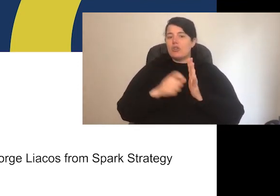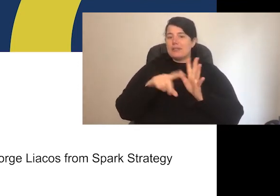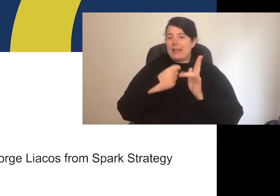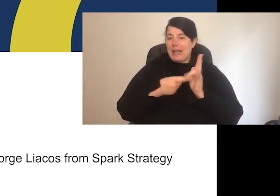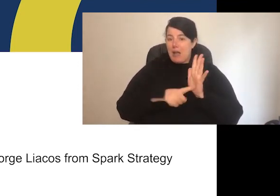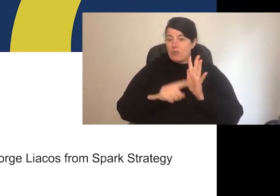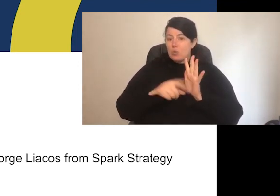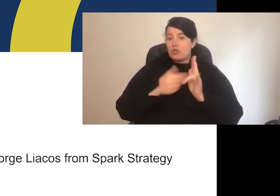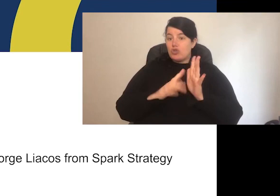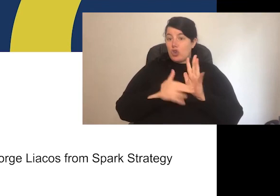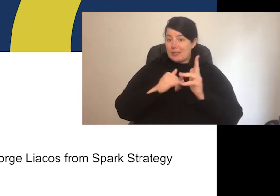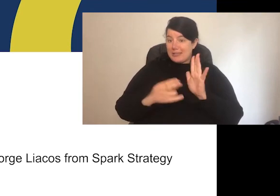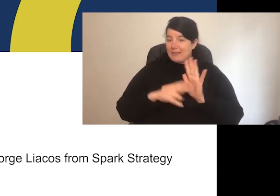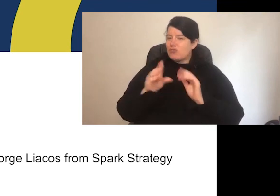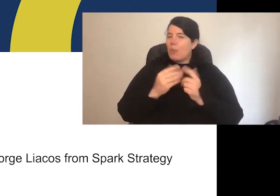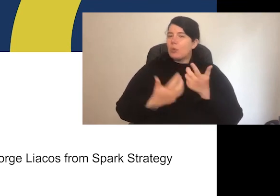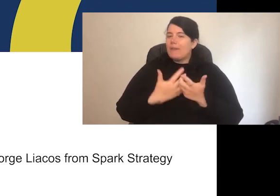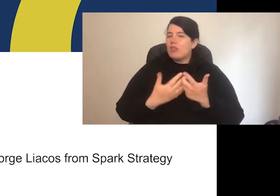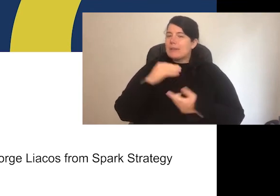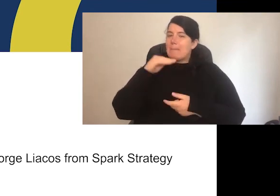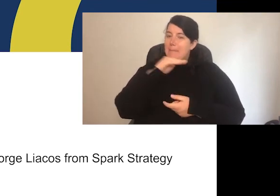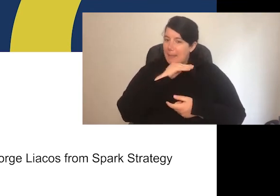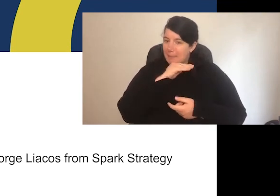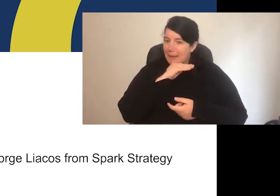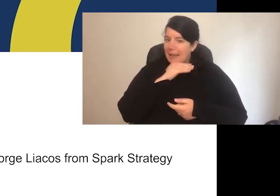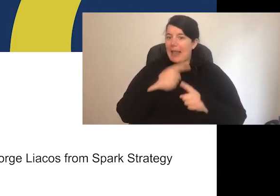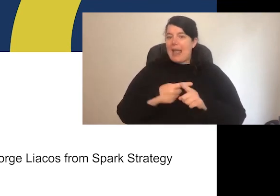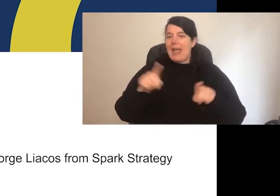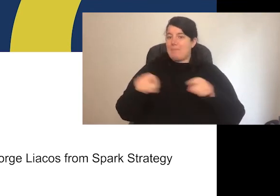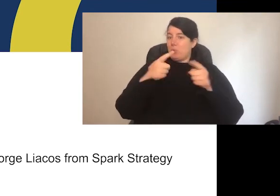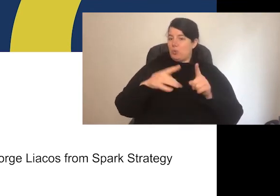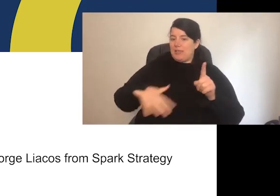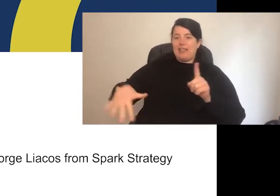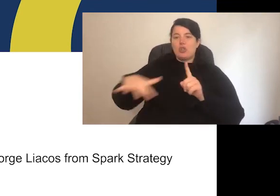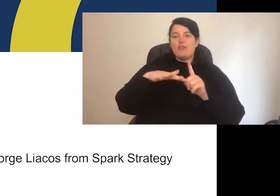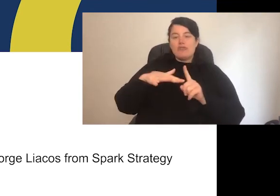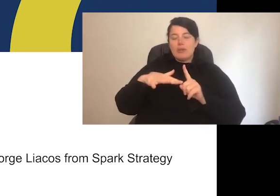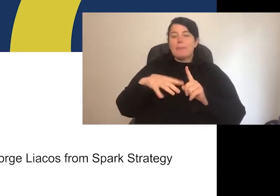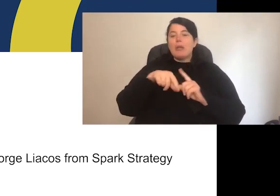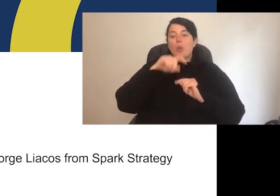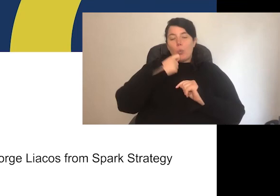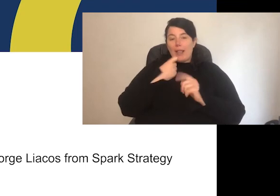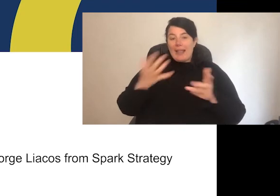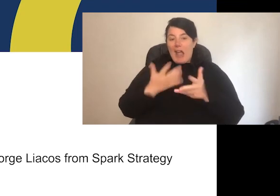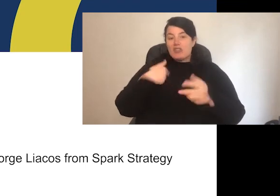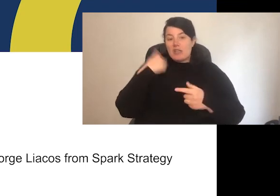Carol Johnson from the University of Melbourne, who will encouraging us to consider if you can teach